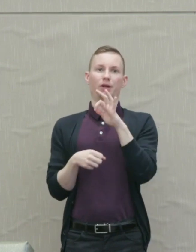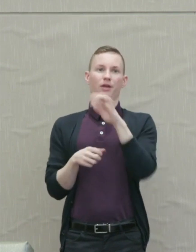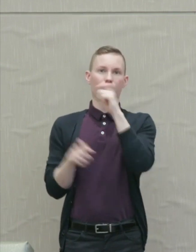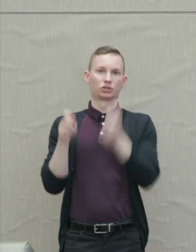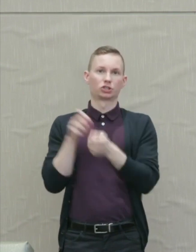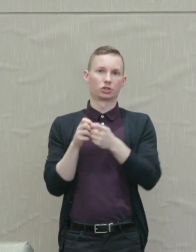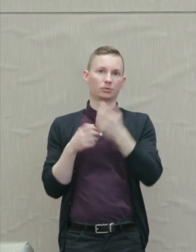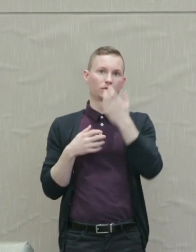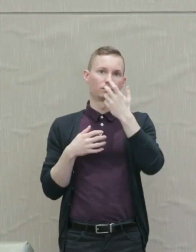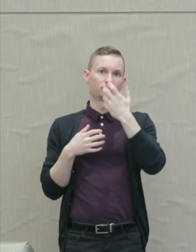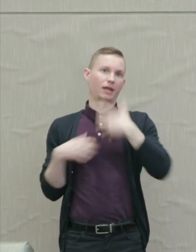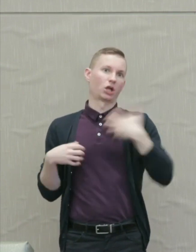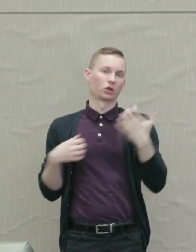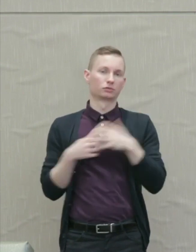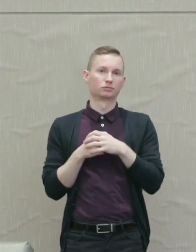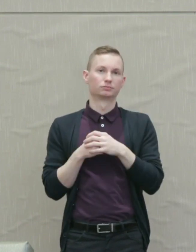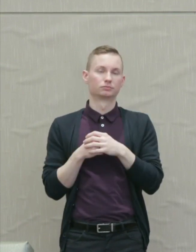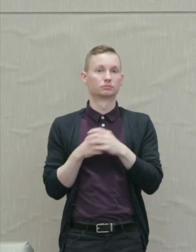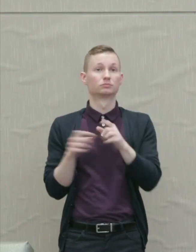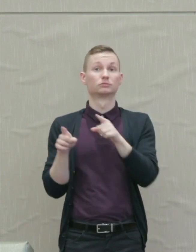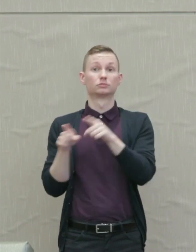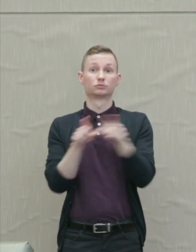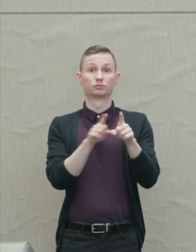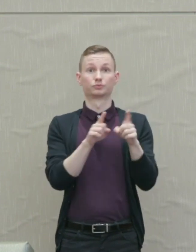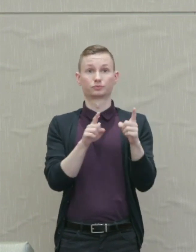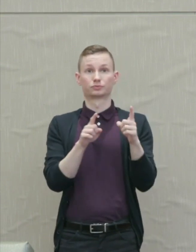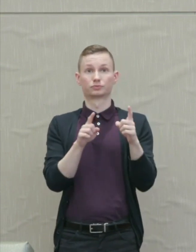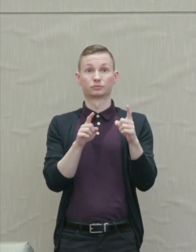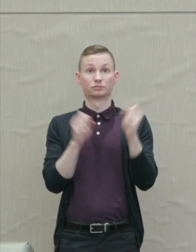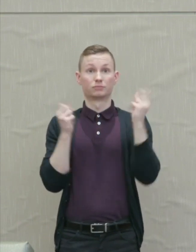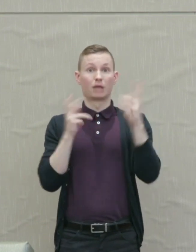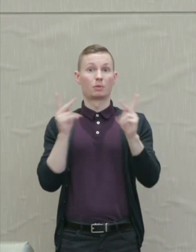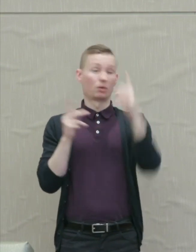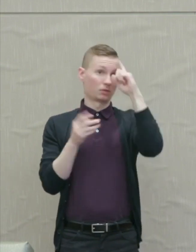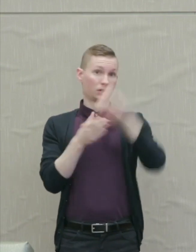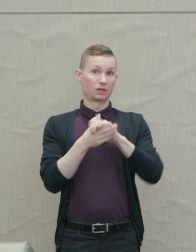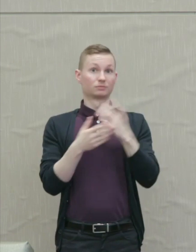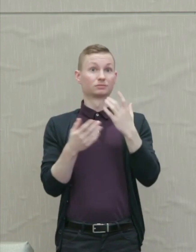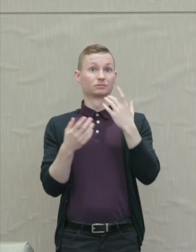anger. Martha Nussbaum: And it's also very widely believed that successful challenges against